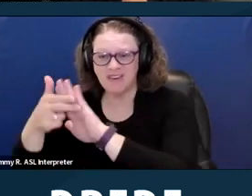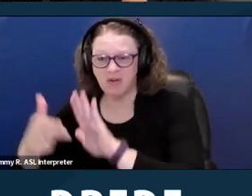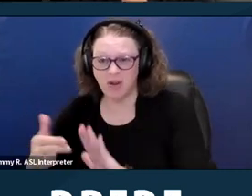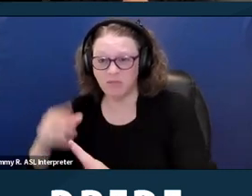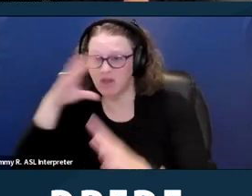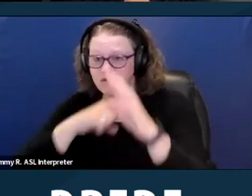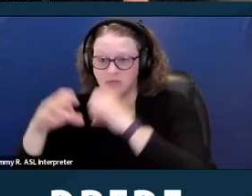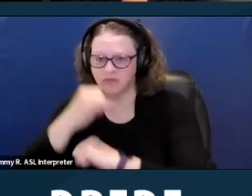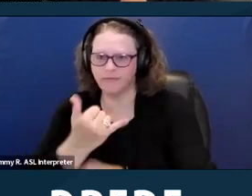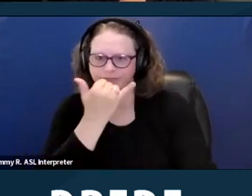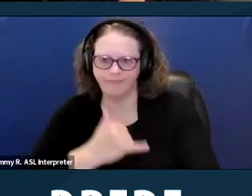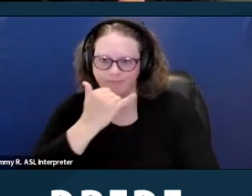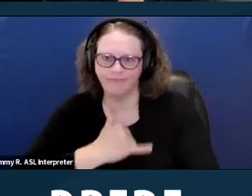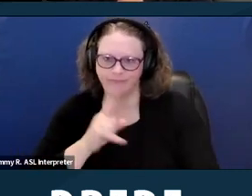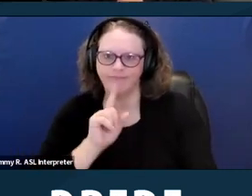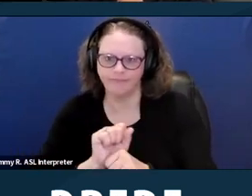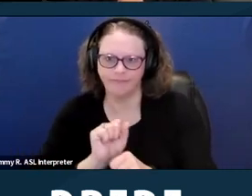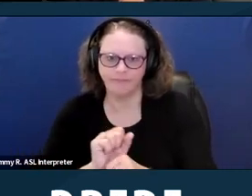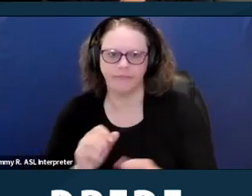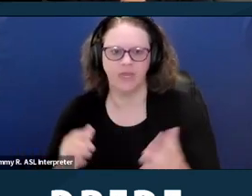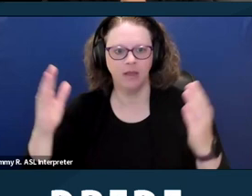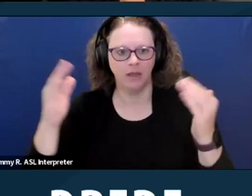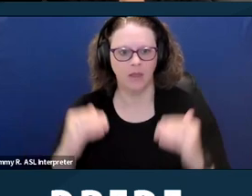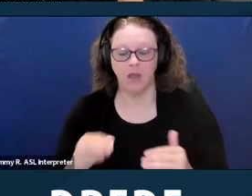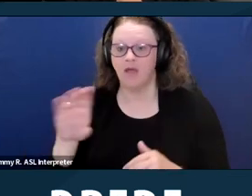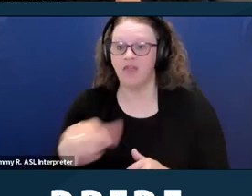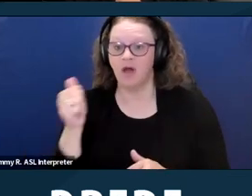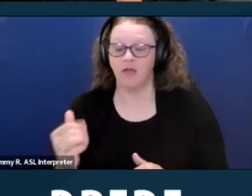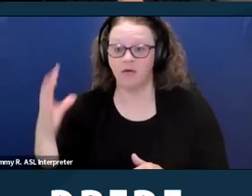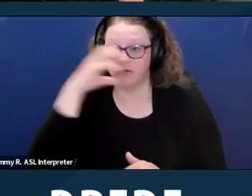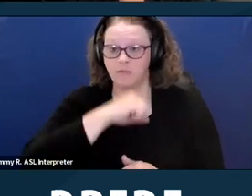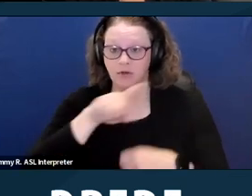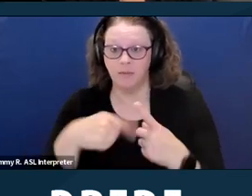Another problem with Section Eight is that it's a use it or lose it type of program.